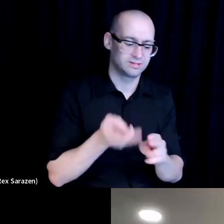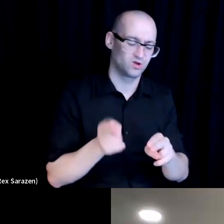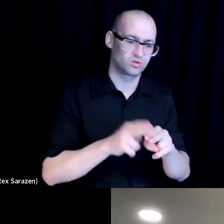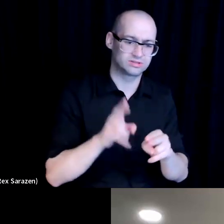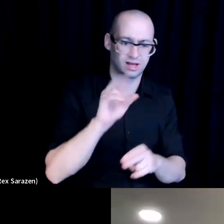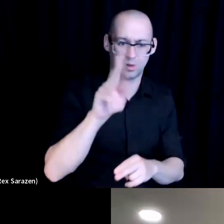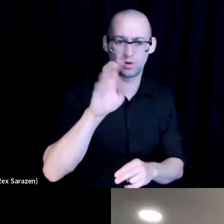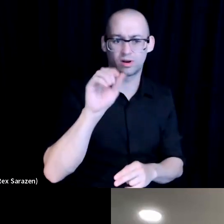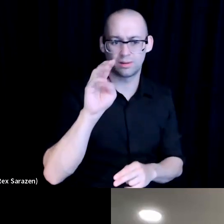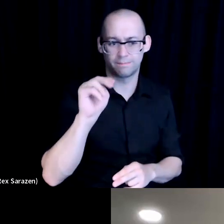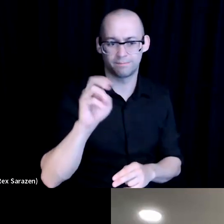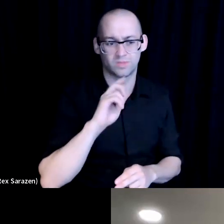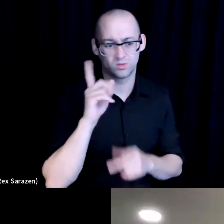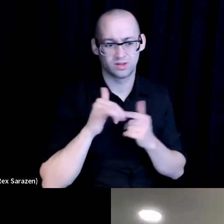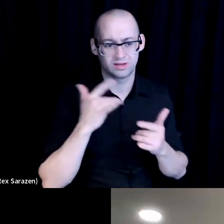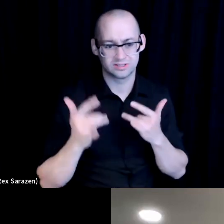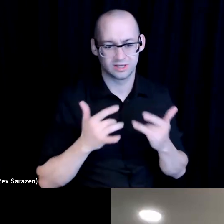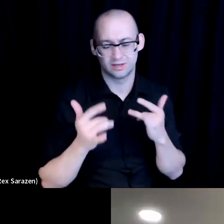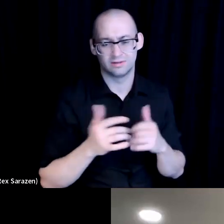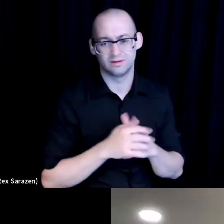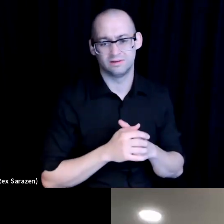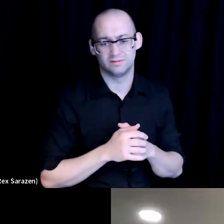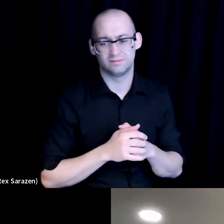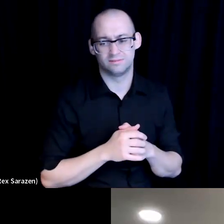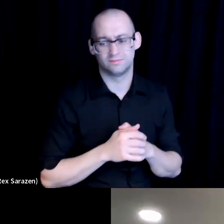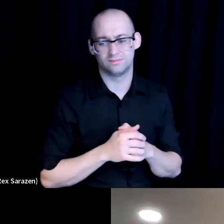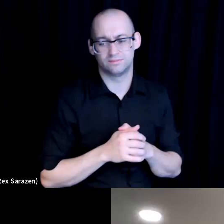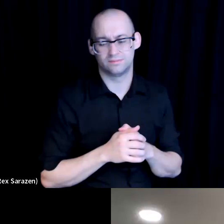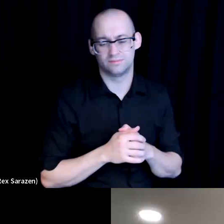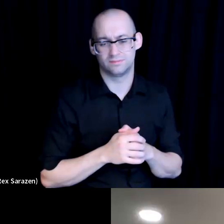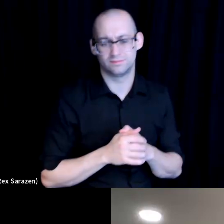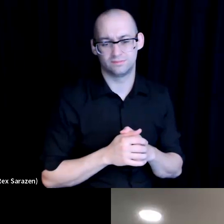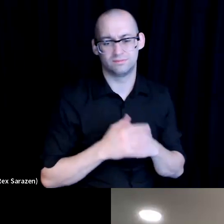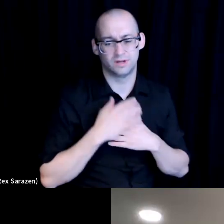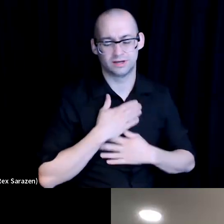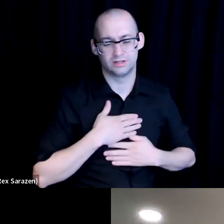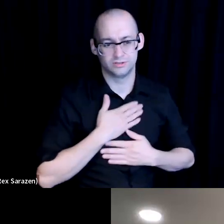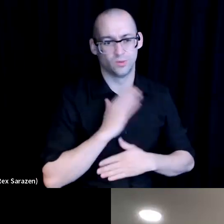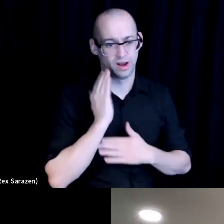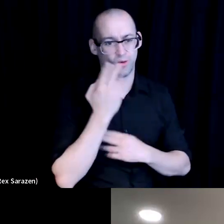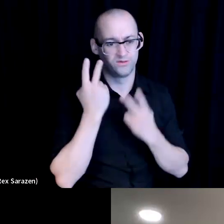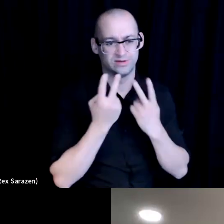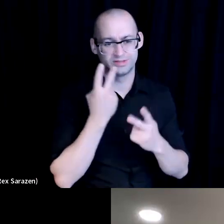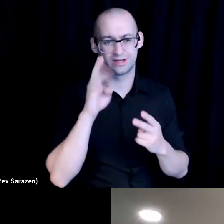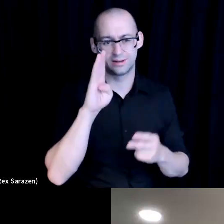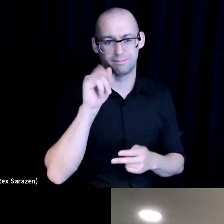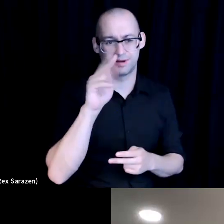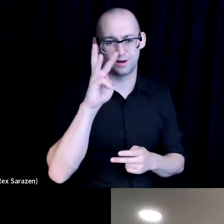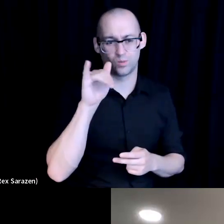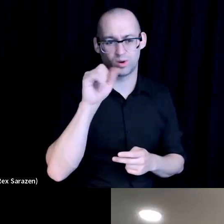So really excited and enjoyed our visit to Bitwise back when you hosted the Feds in the States.